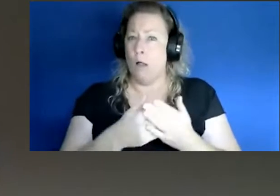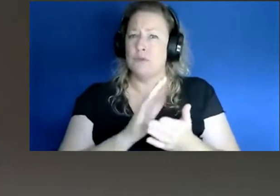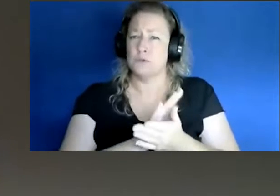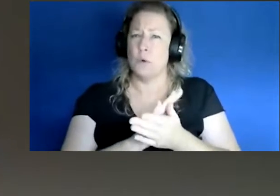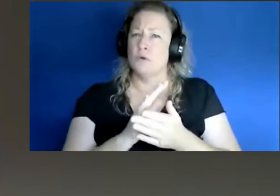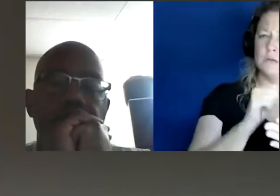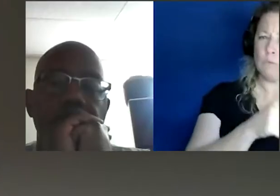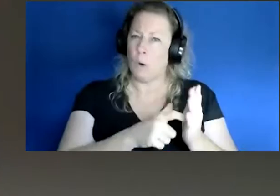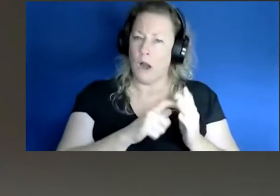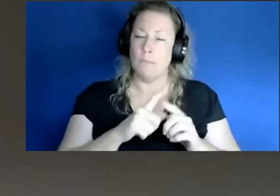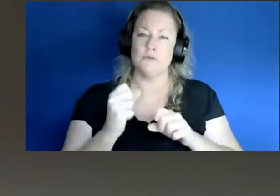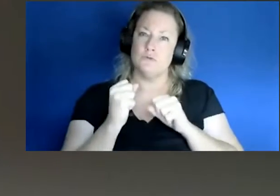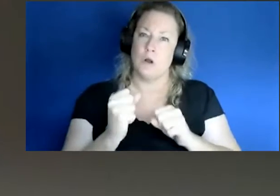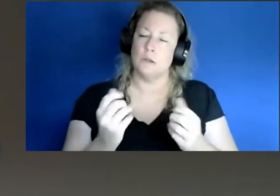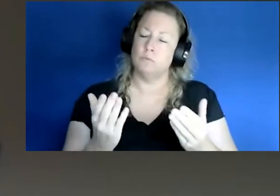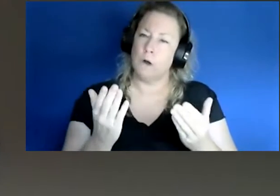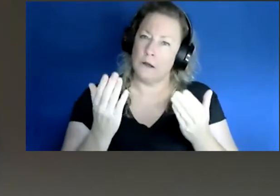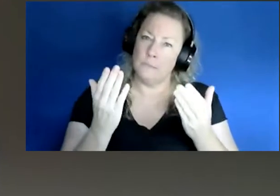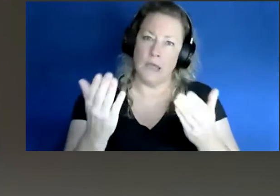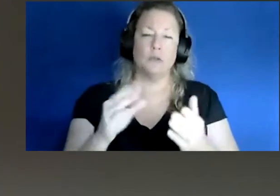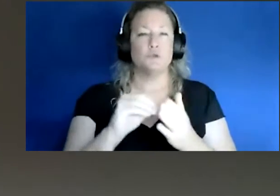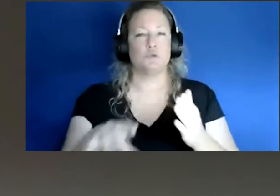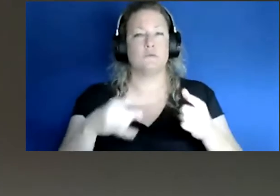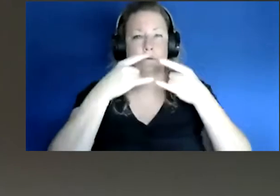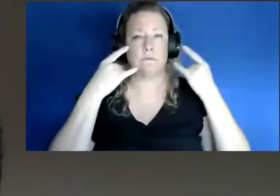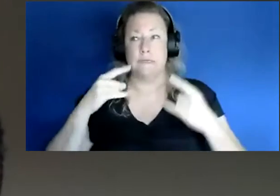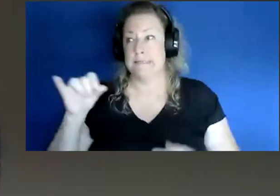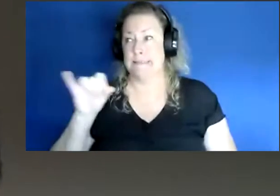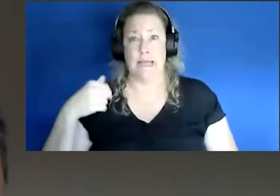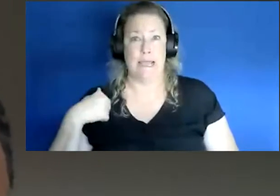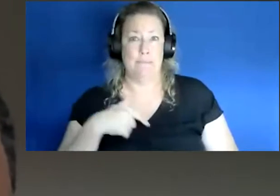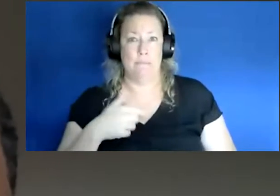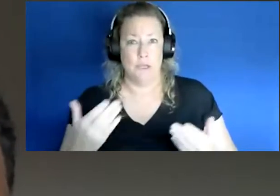that that students wear masks of course we are doing the same. Again it's not only students,